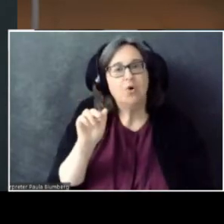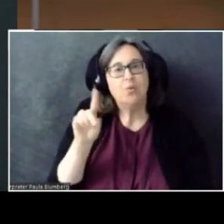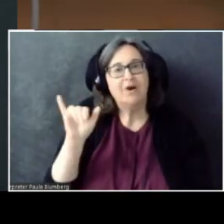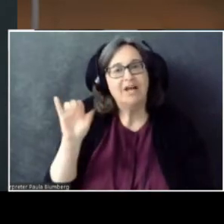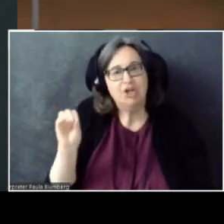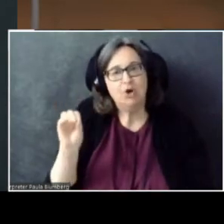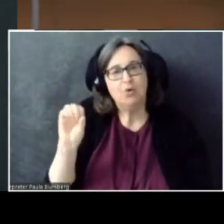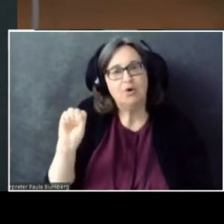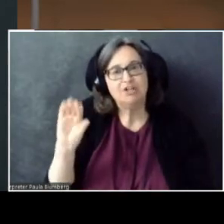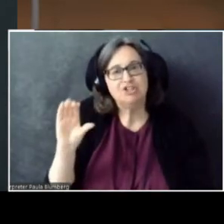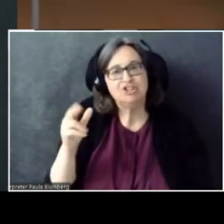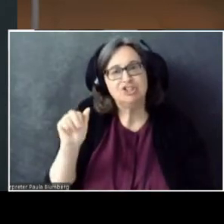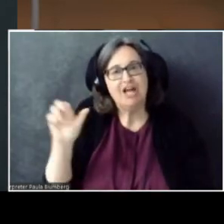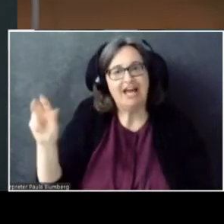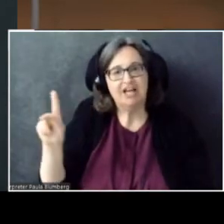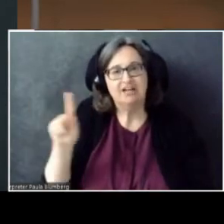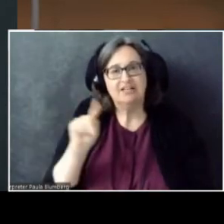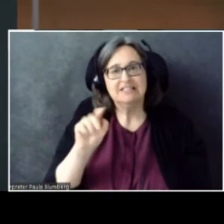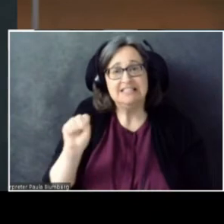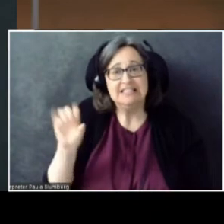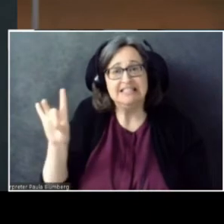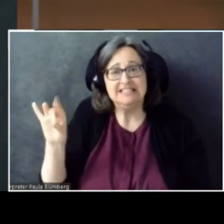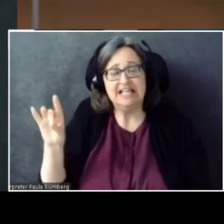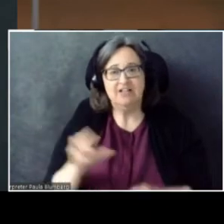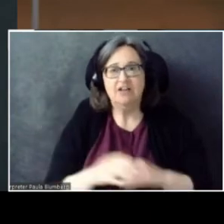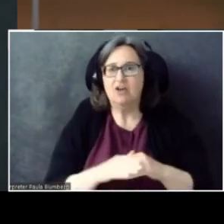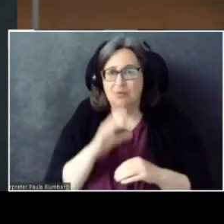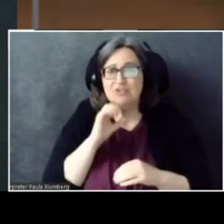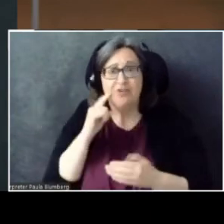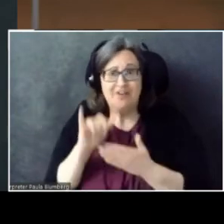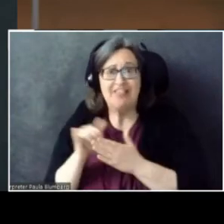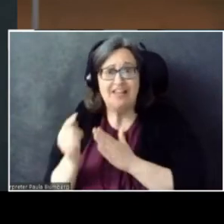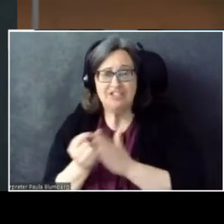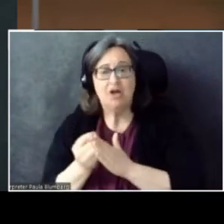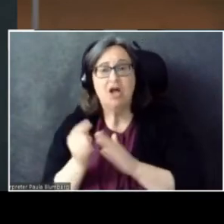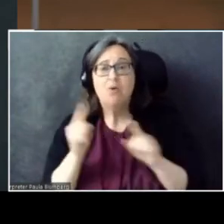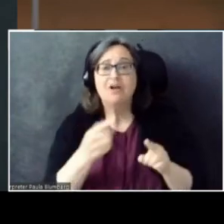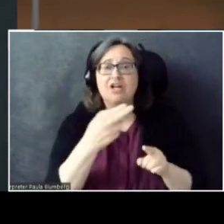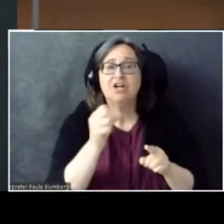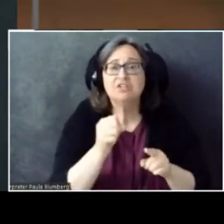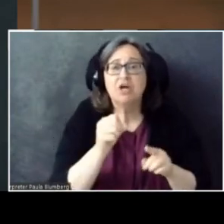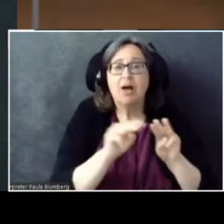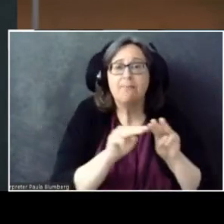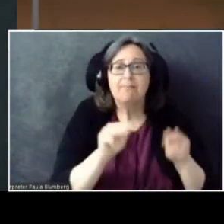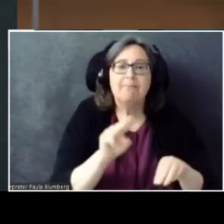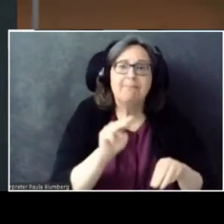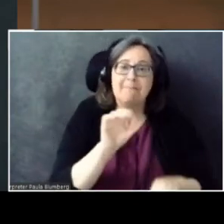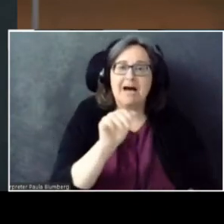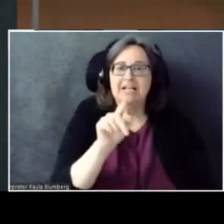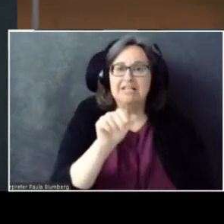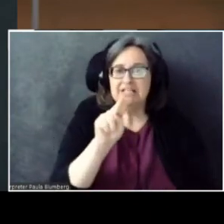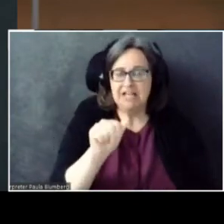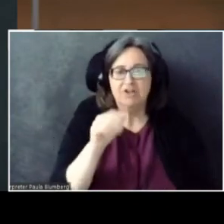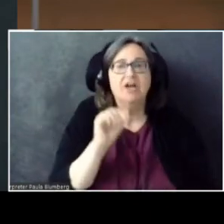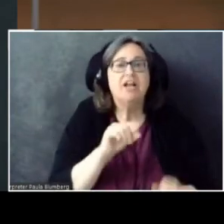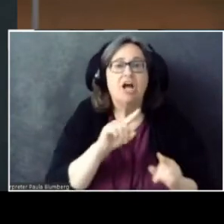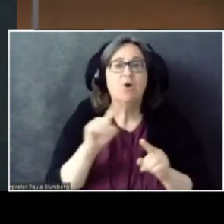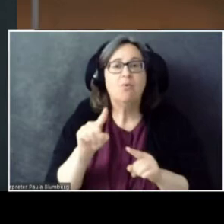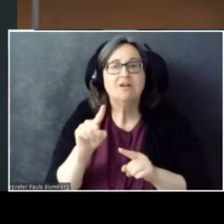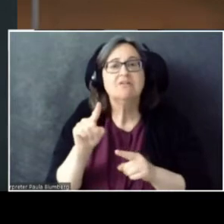I went to high school in Montana and studied computer science in Dartmouth, graduating in 2009.